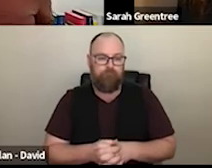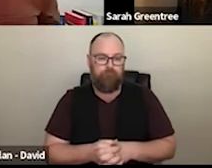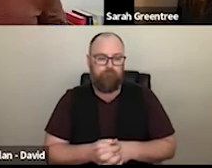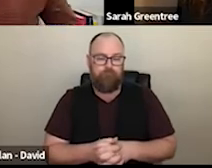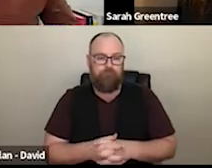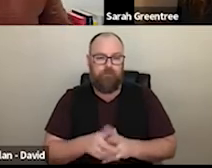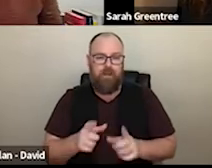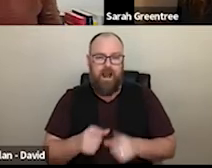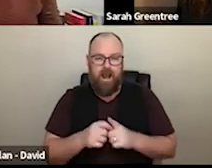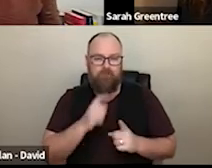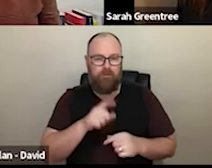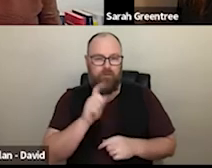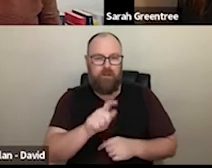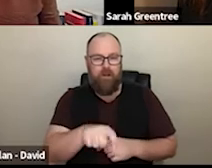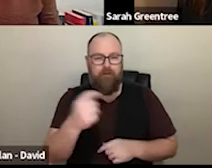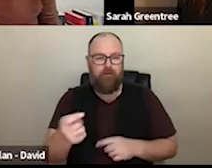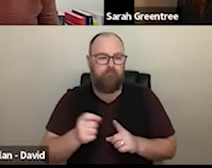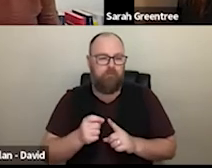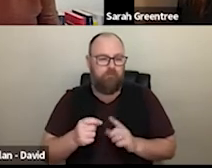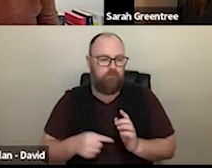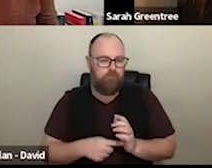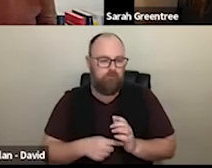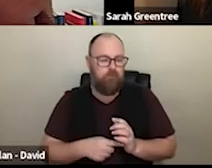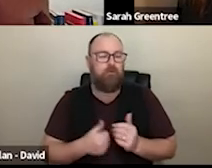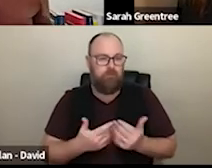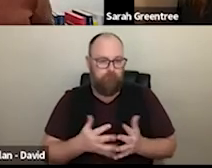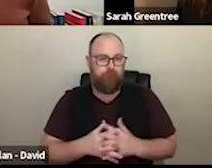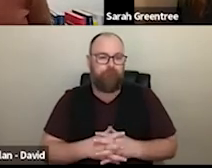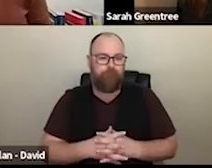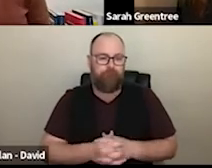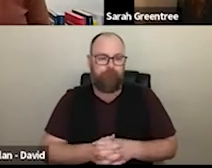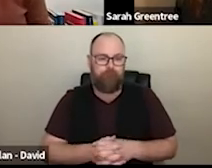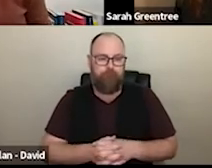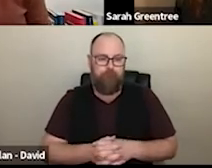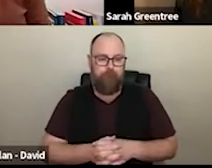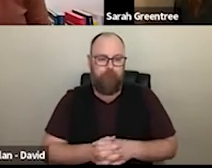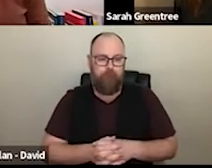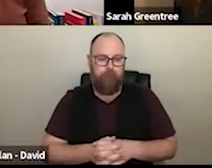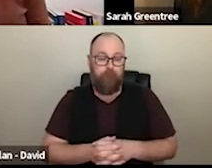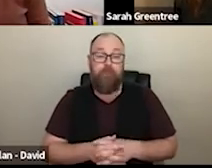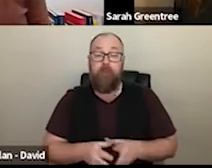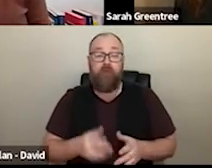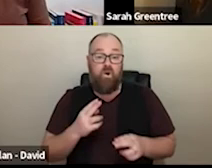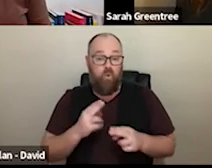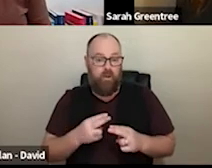's going a bit funny here with my ability to work between the slides. Sorry. Detachment has a practice, there are the list of the different art forms, and arts practices with which the expressions of interest will be reviewed. So, if you have specific questions